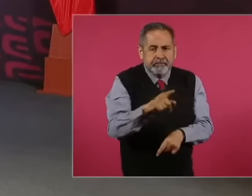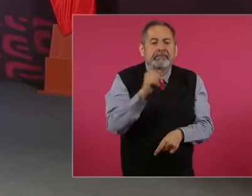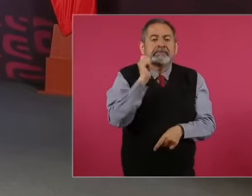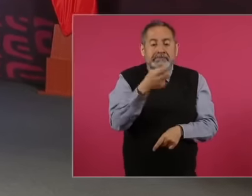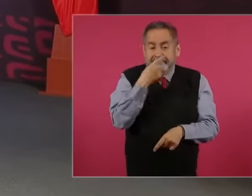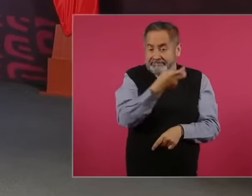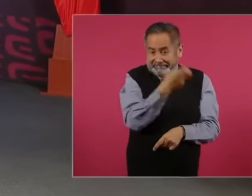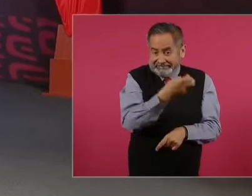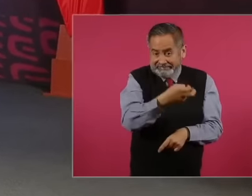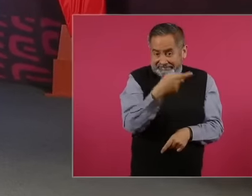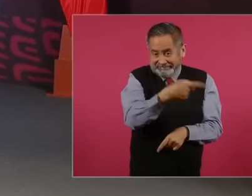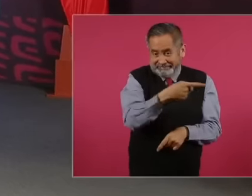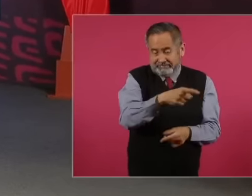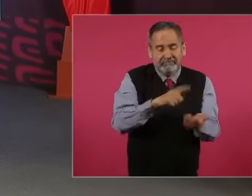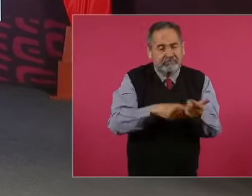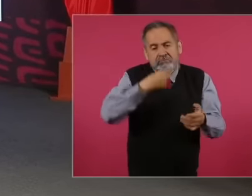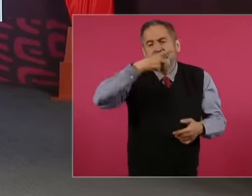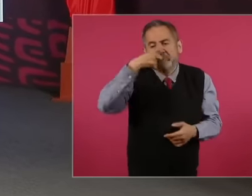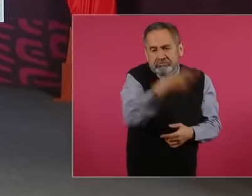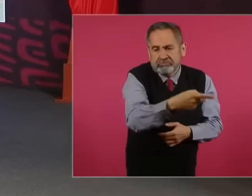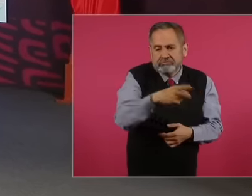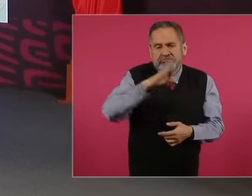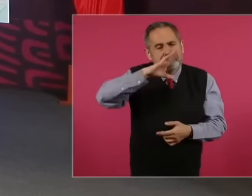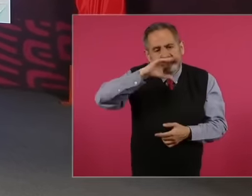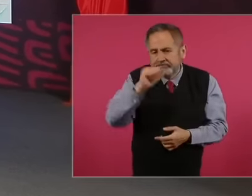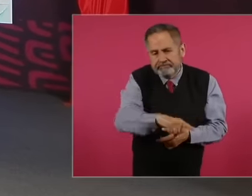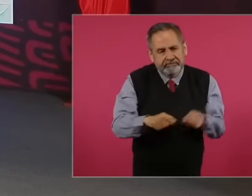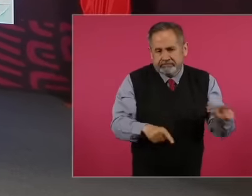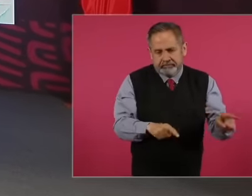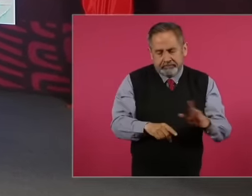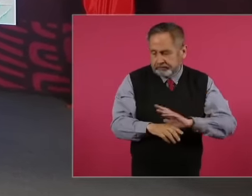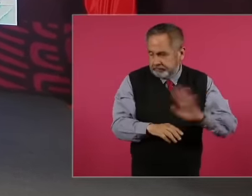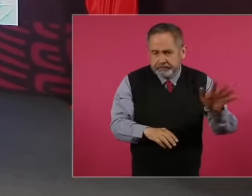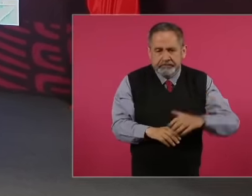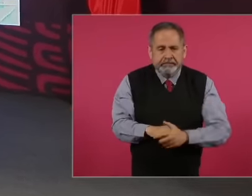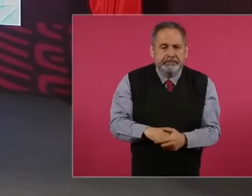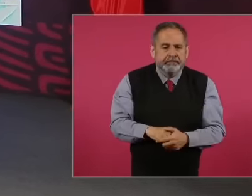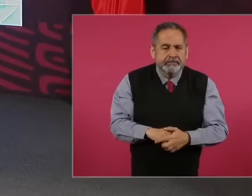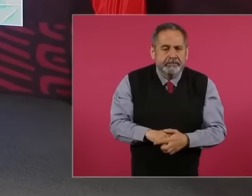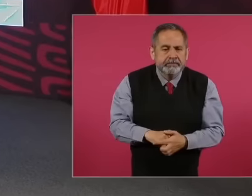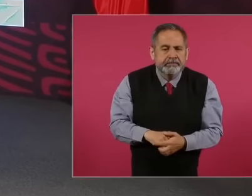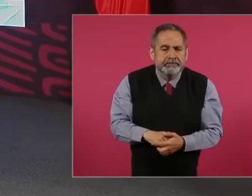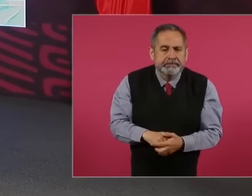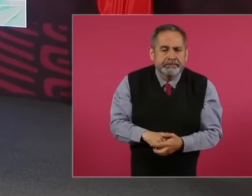this so that people don't